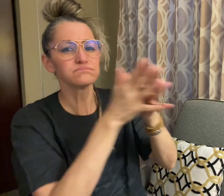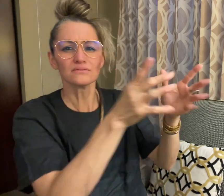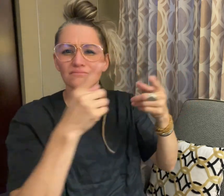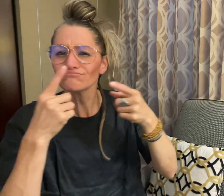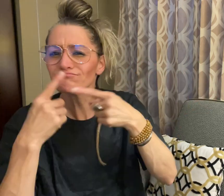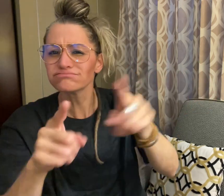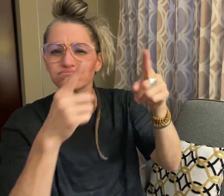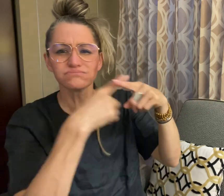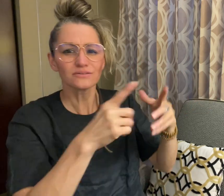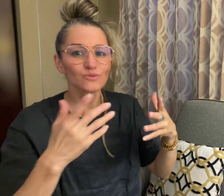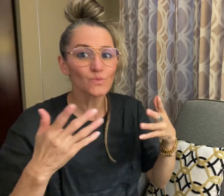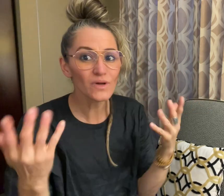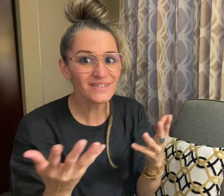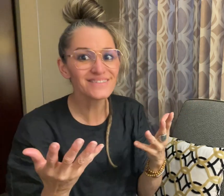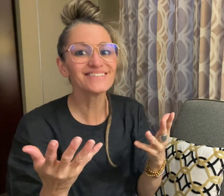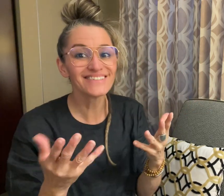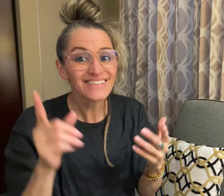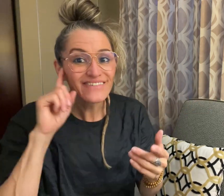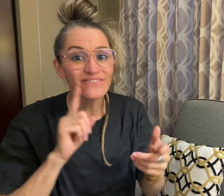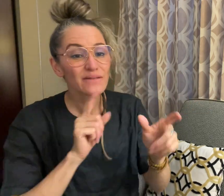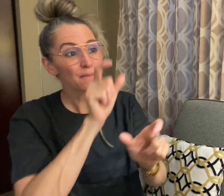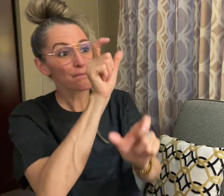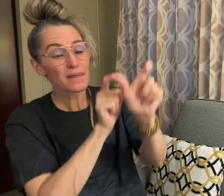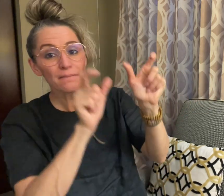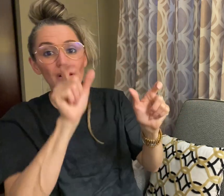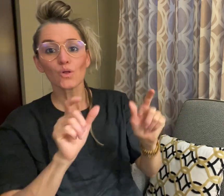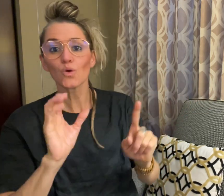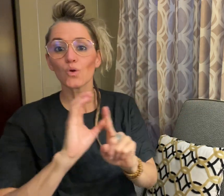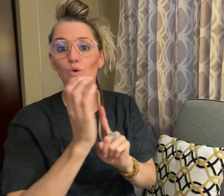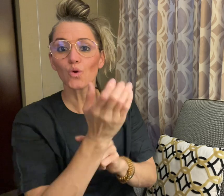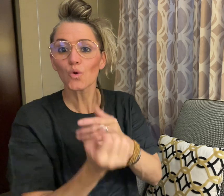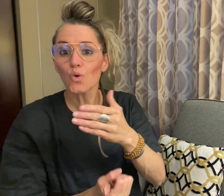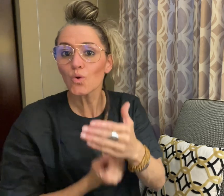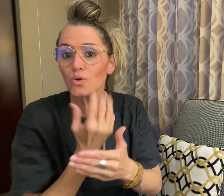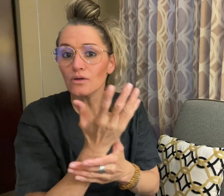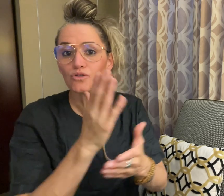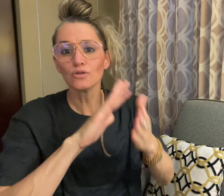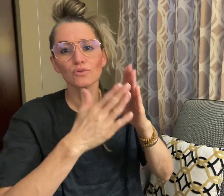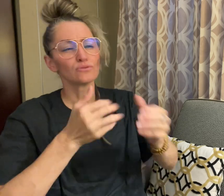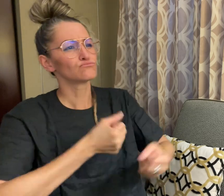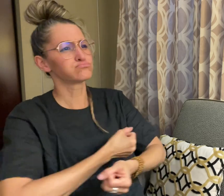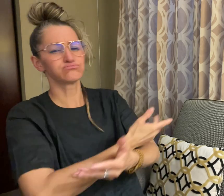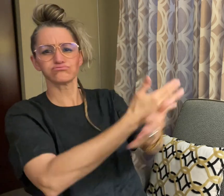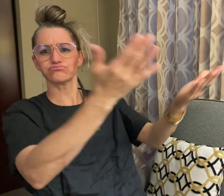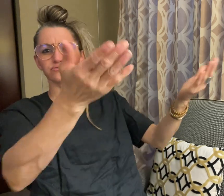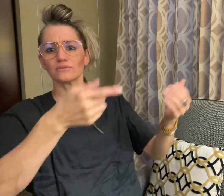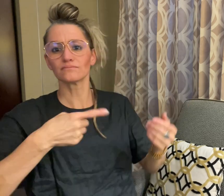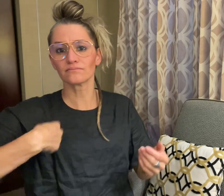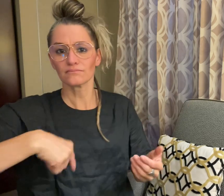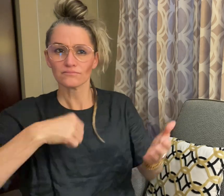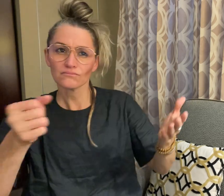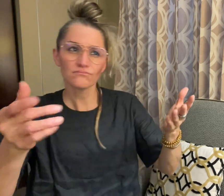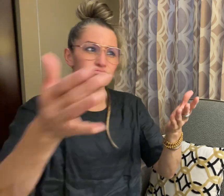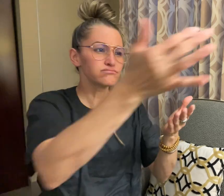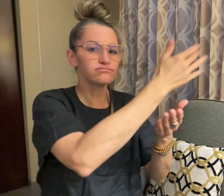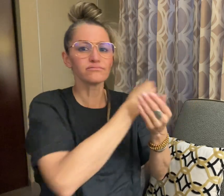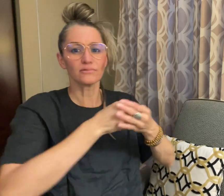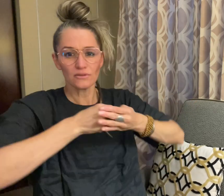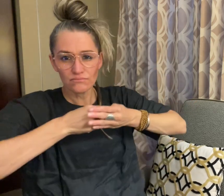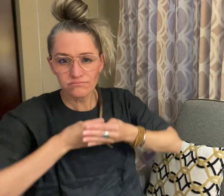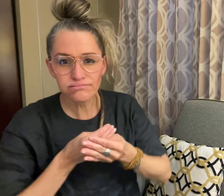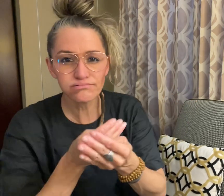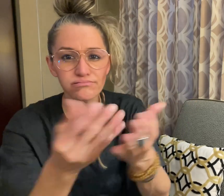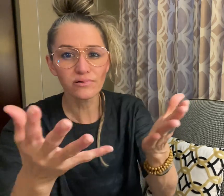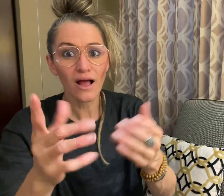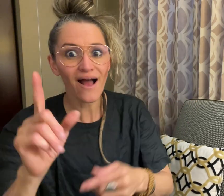about Deaf people, culture, and communities around the world.